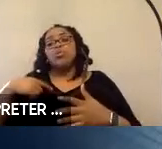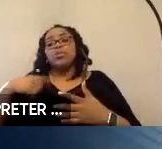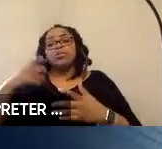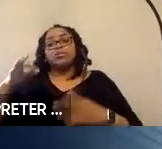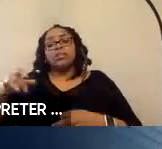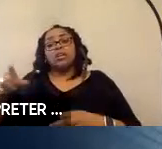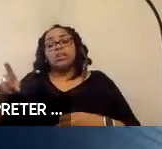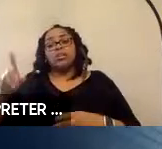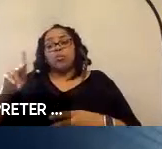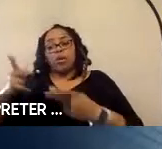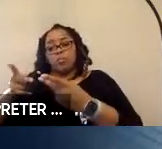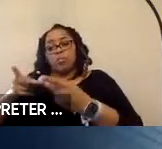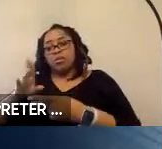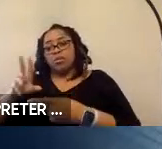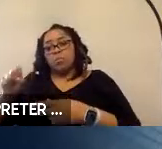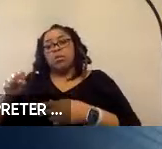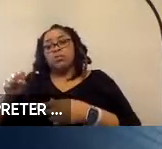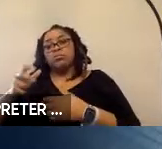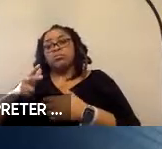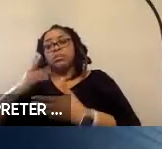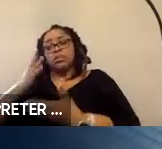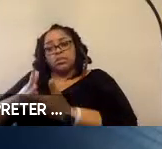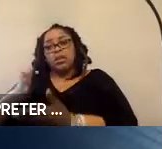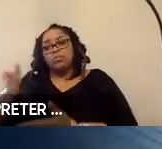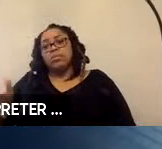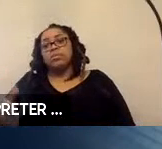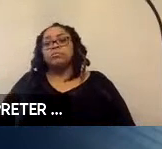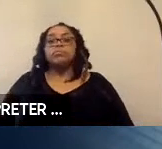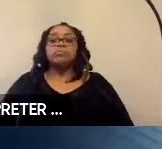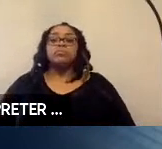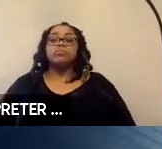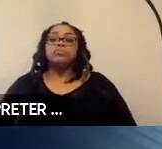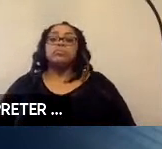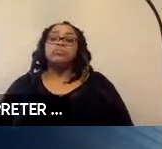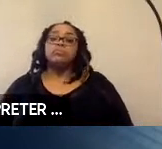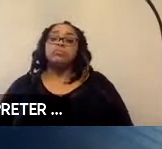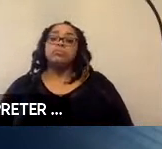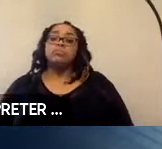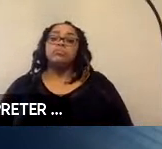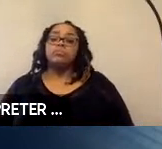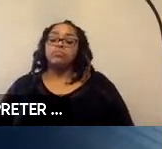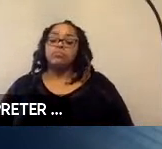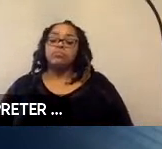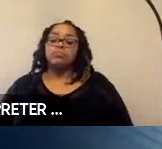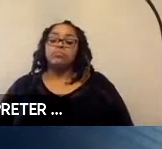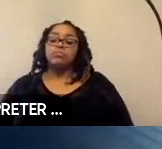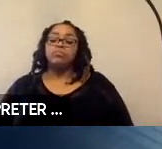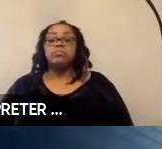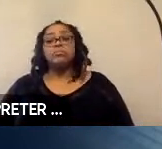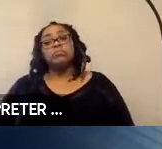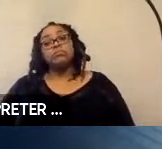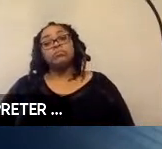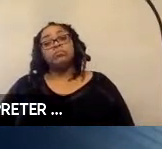the position of that bus stop is and stop there. Accurately. Scott Windley: Great. Thank you, Bryan. Thank you.